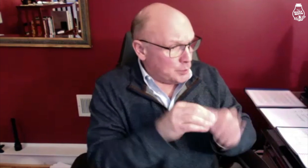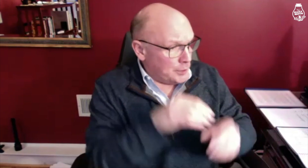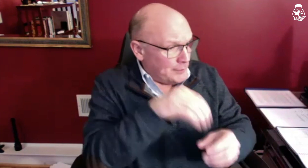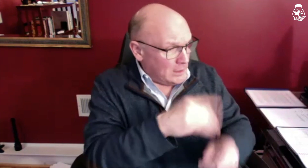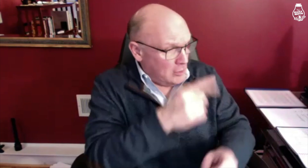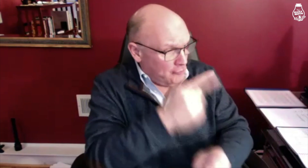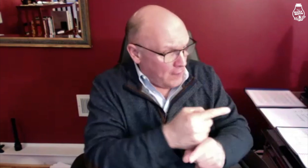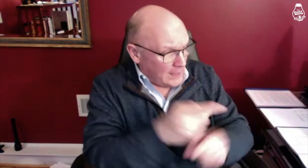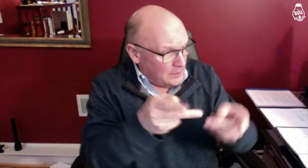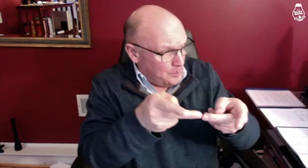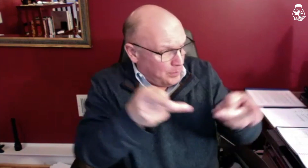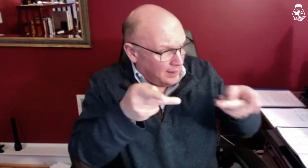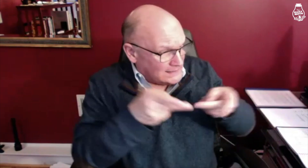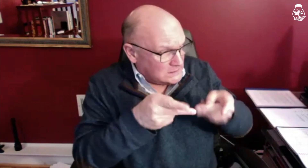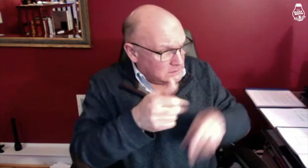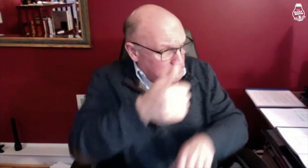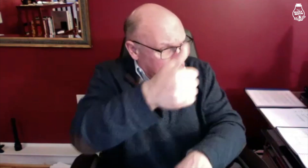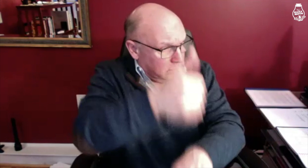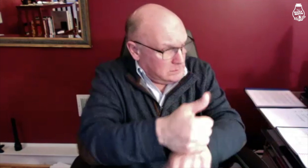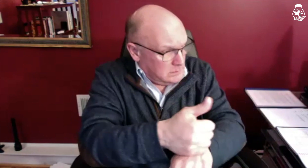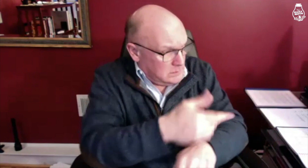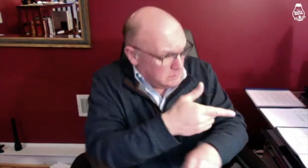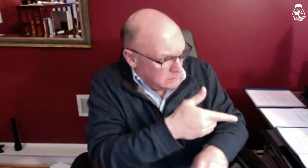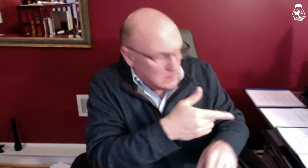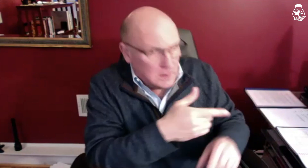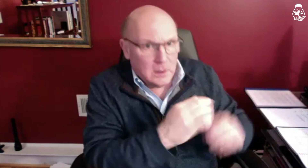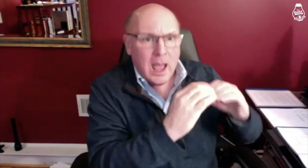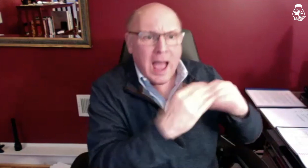Is the interpreter in the right position?